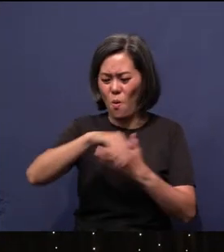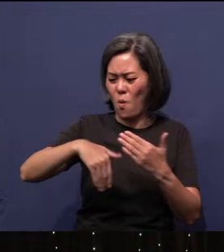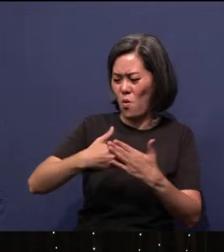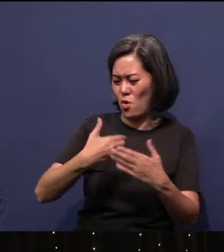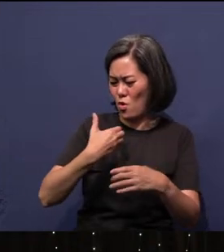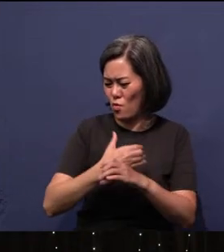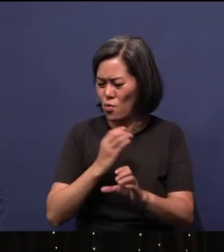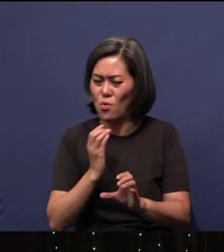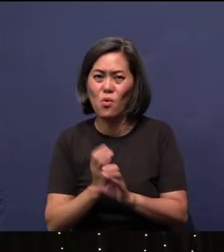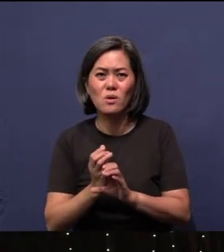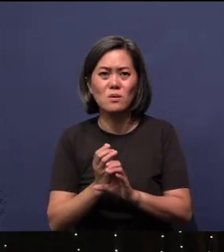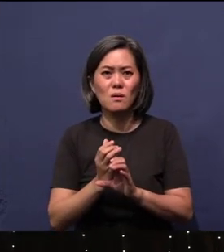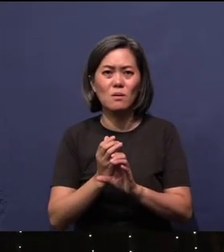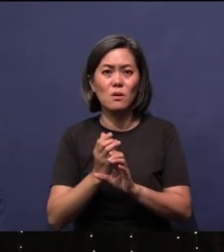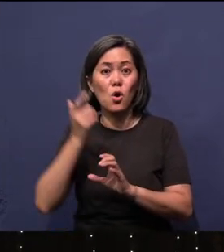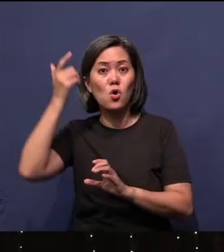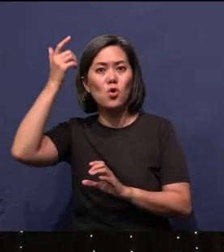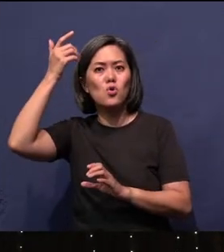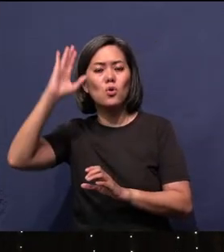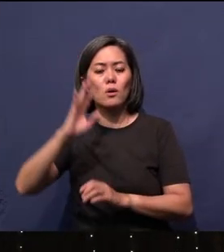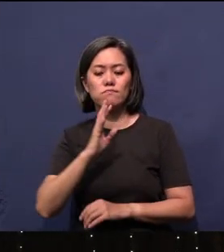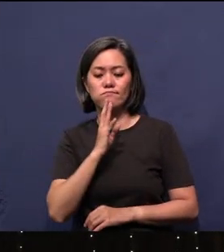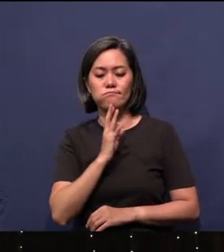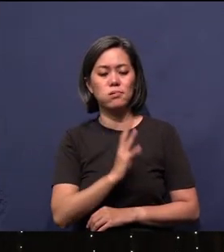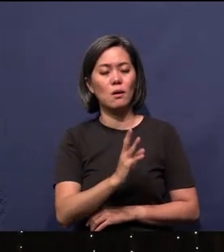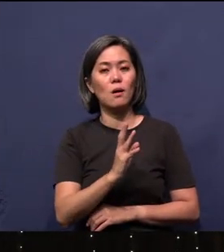spoke them into being. And later on when you read in